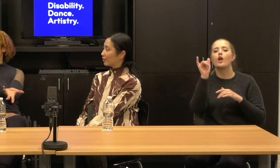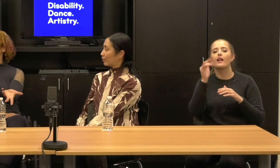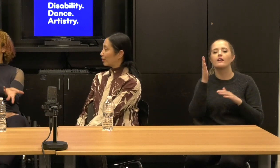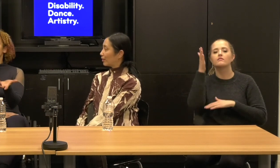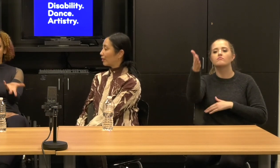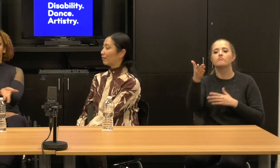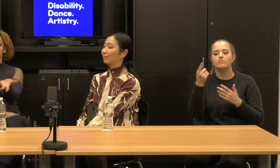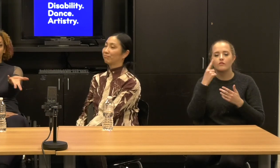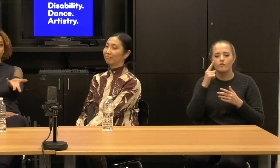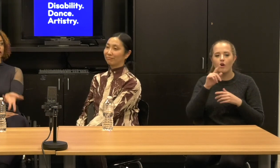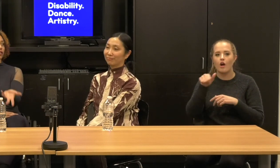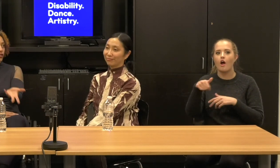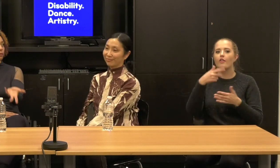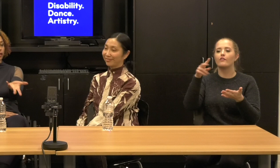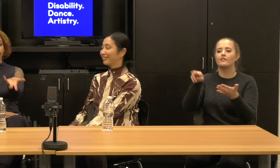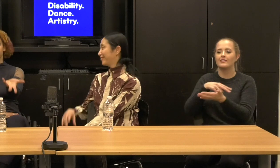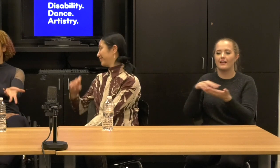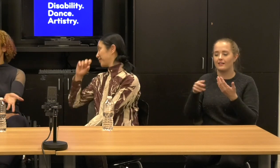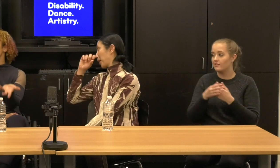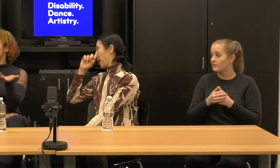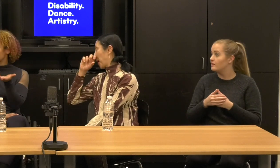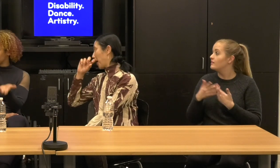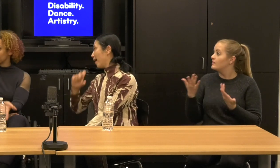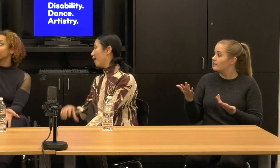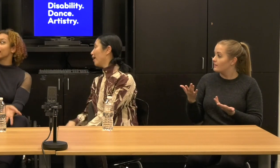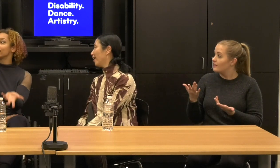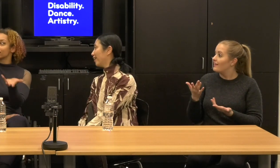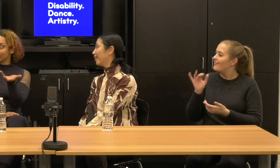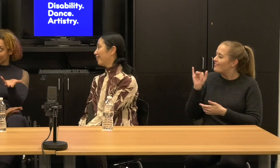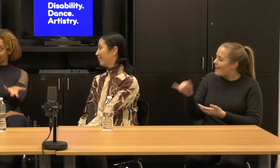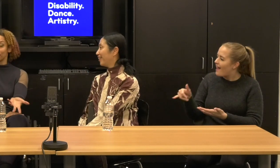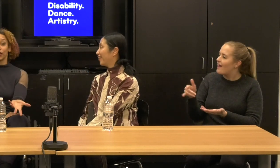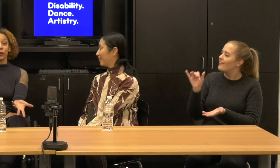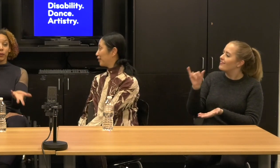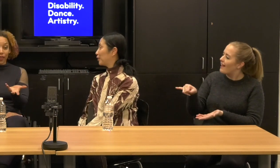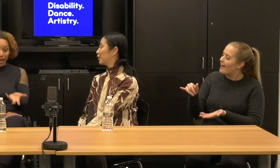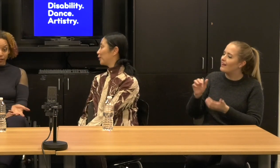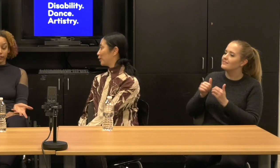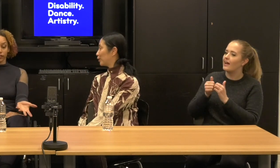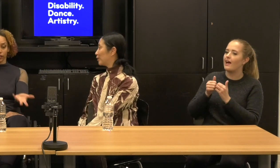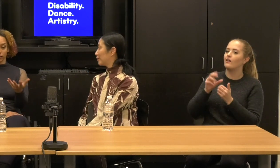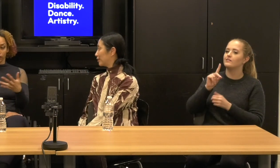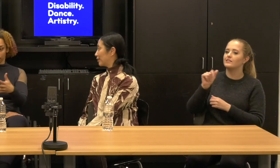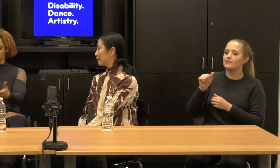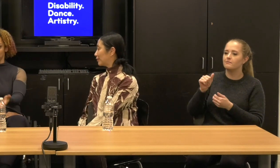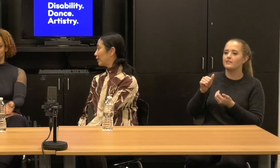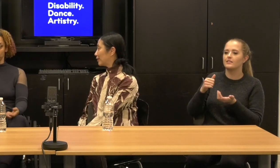[01:37:56] this is how a disability is, that it creates art without this kind of conversation